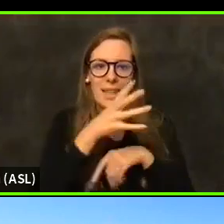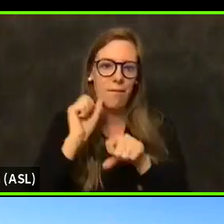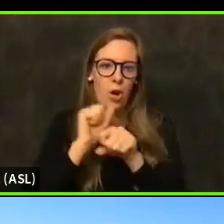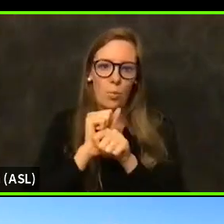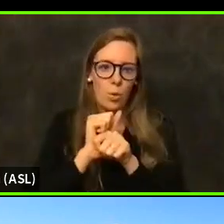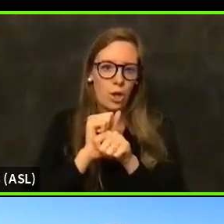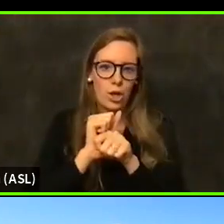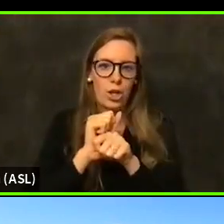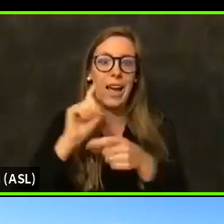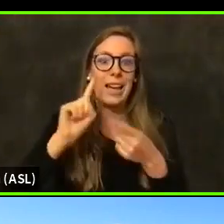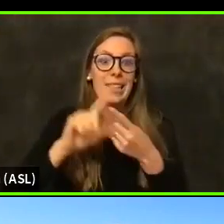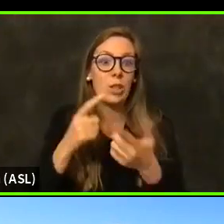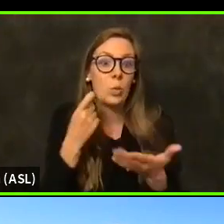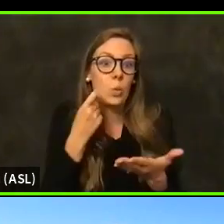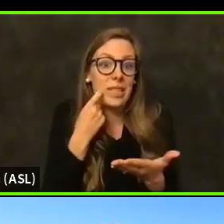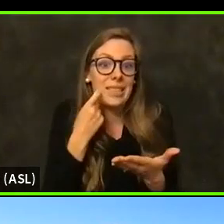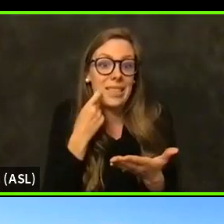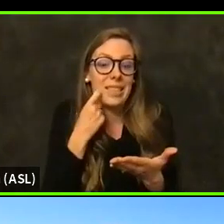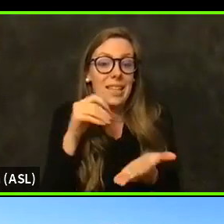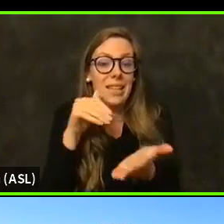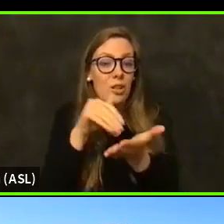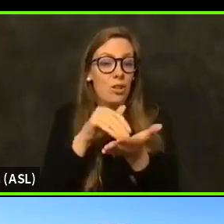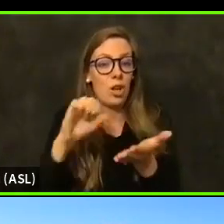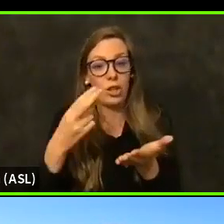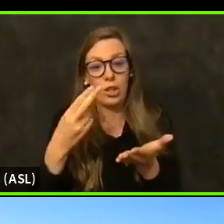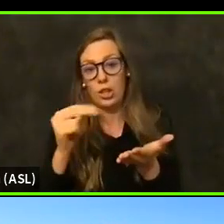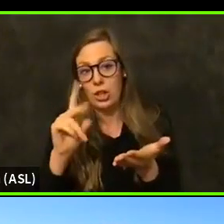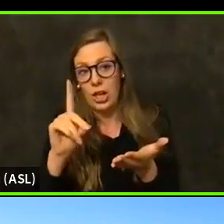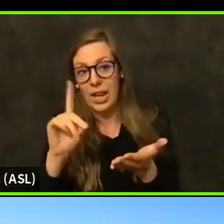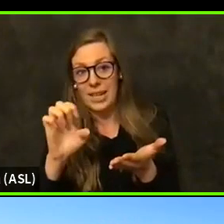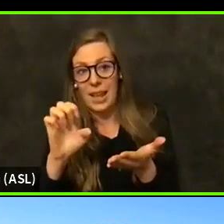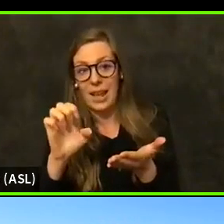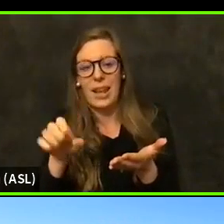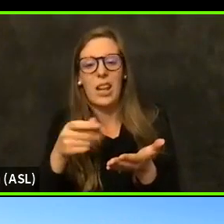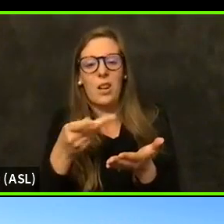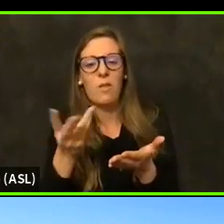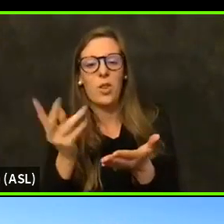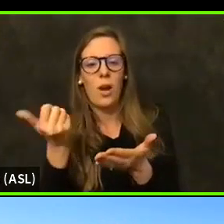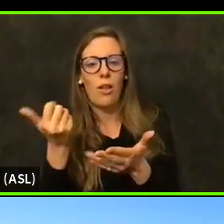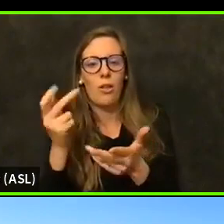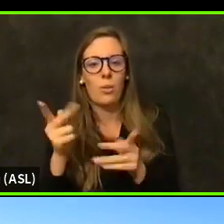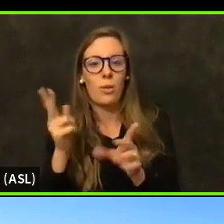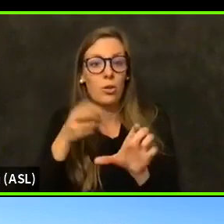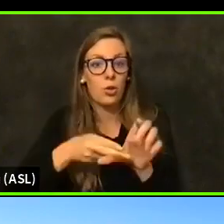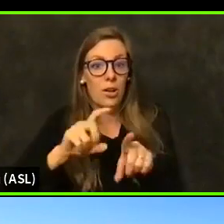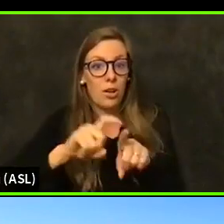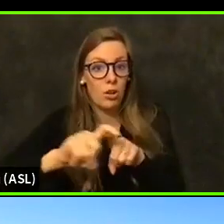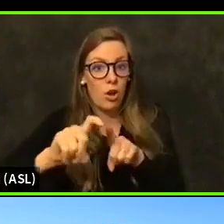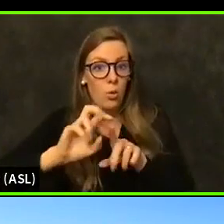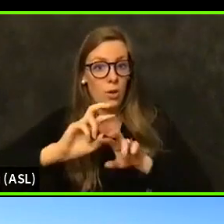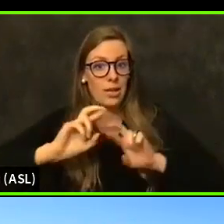And Dr. Chenda and a couple of others join me on a call with them. And they were gearing up for their